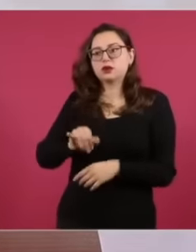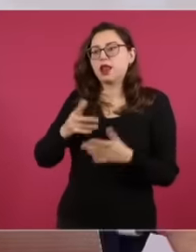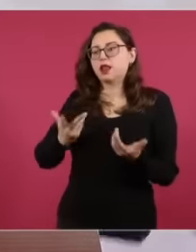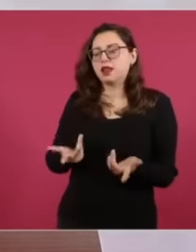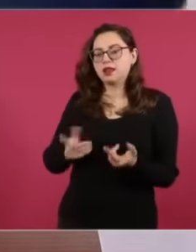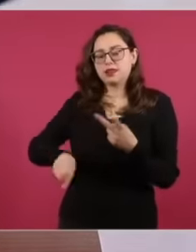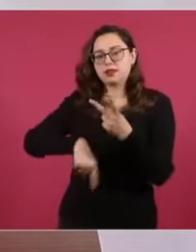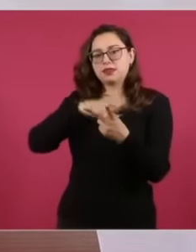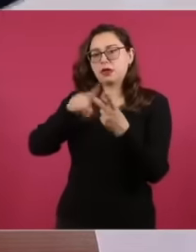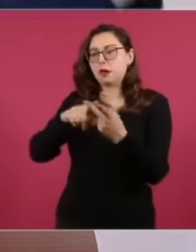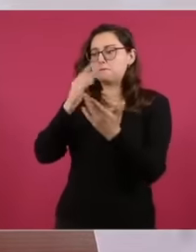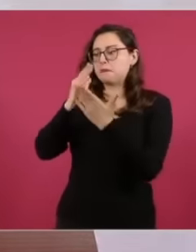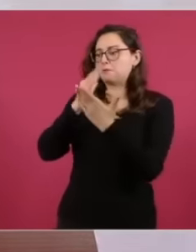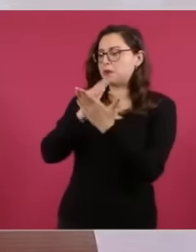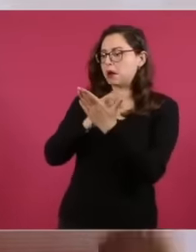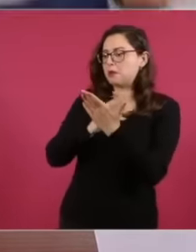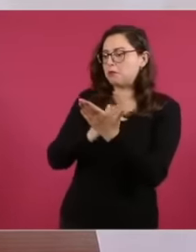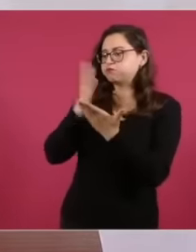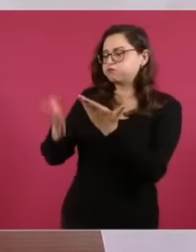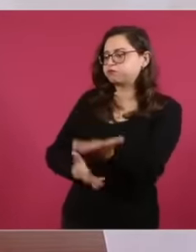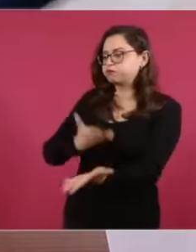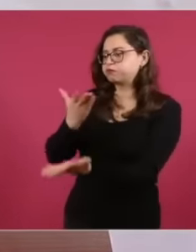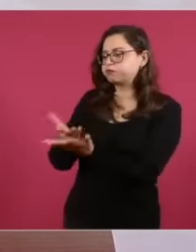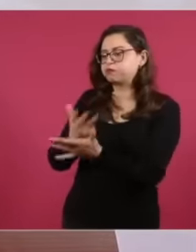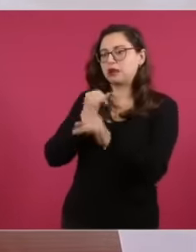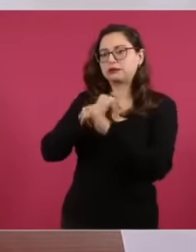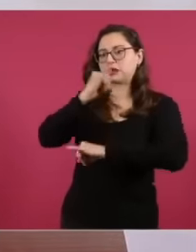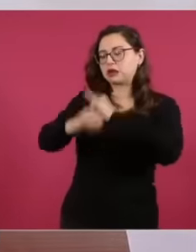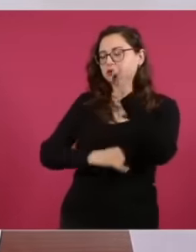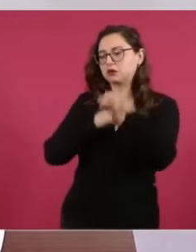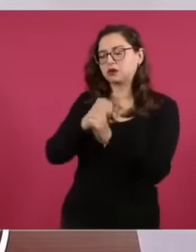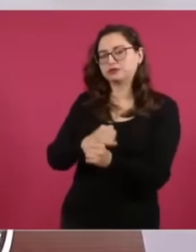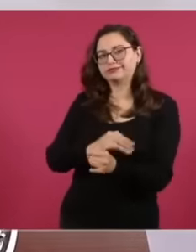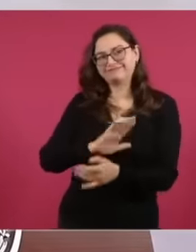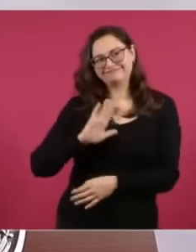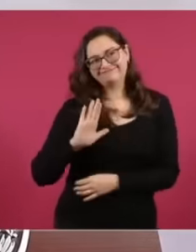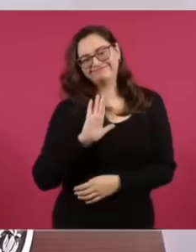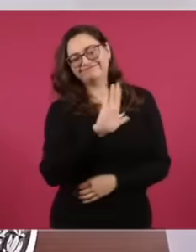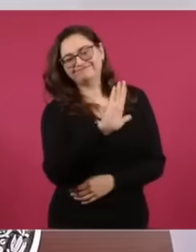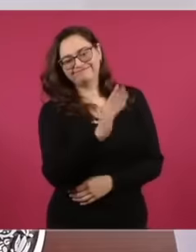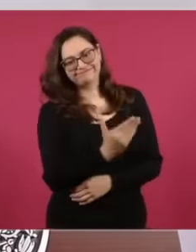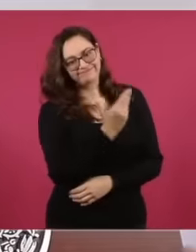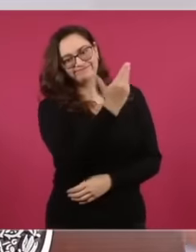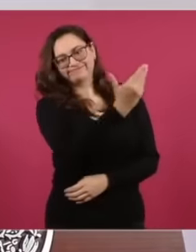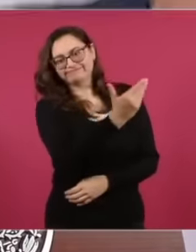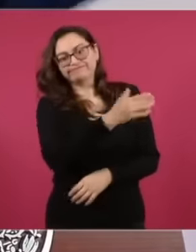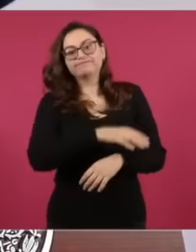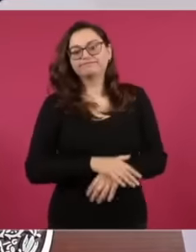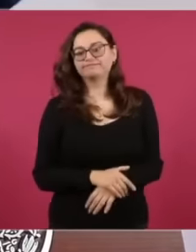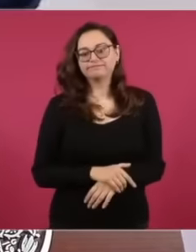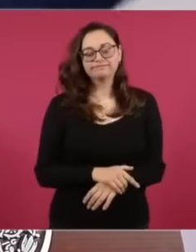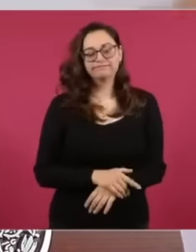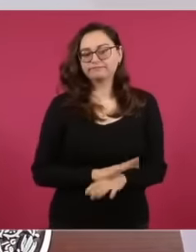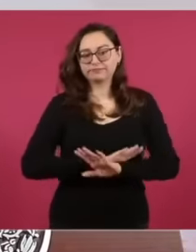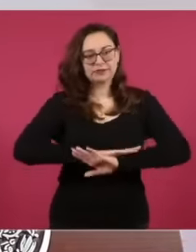the international financial organizations impose the agenda on us as it was before. That lasted for